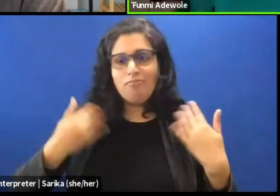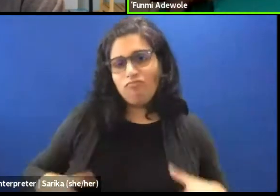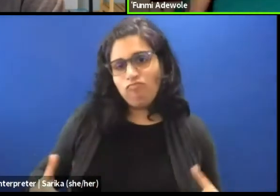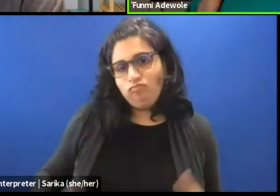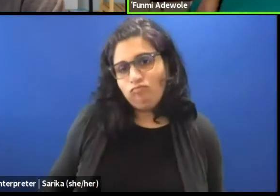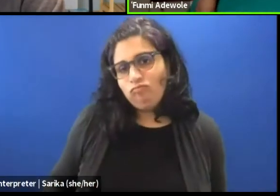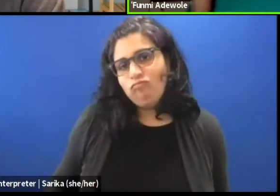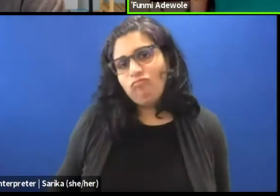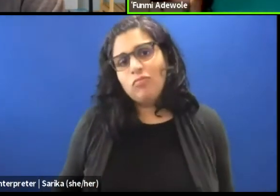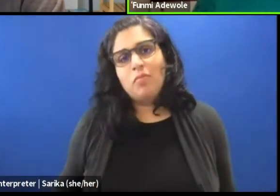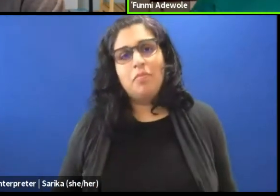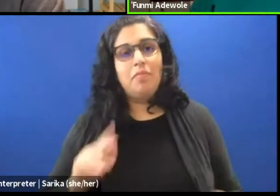People were expecting color.